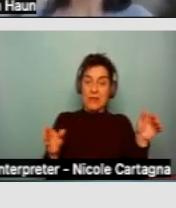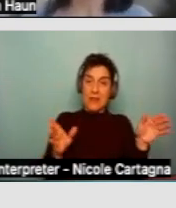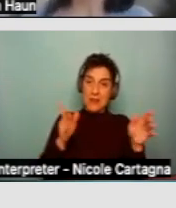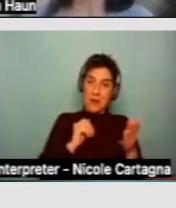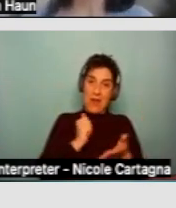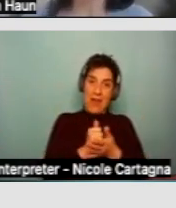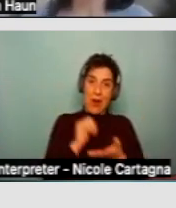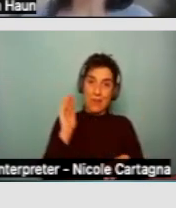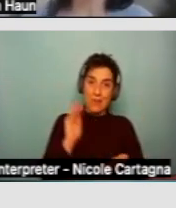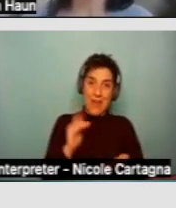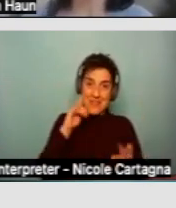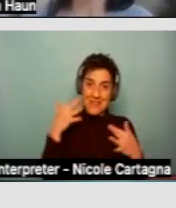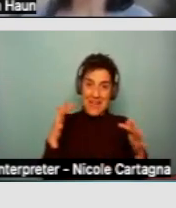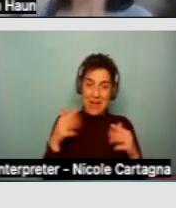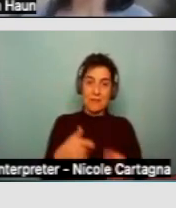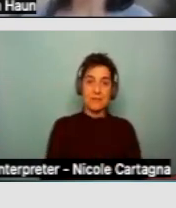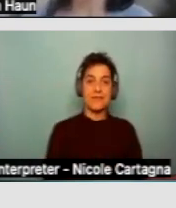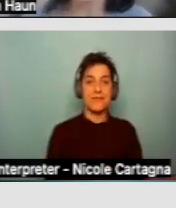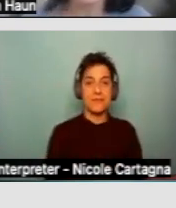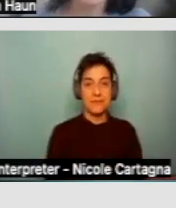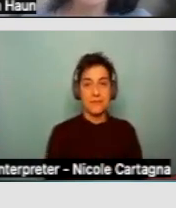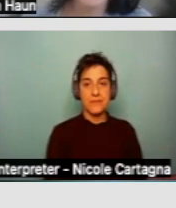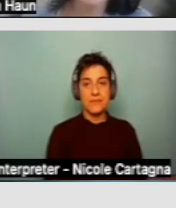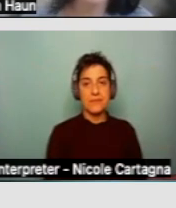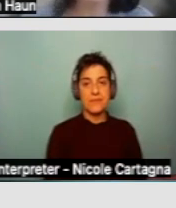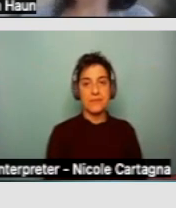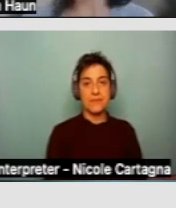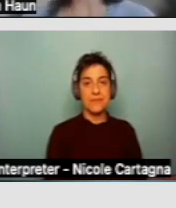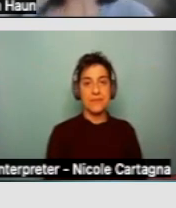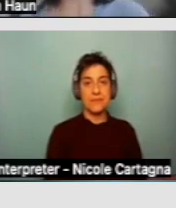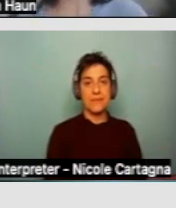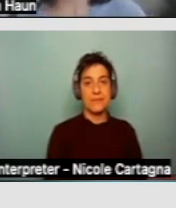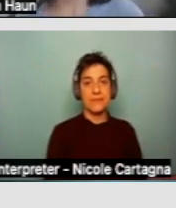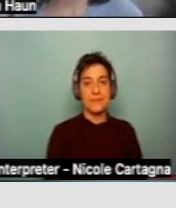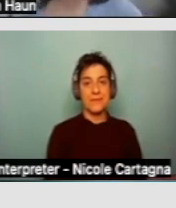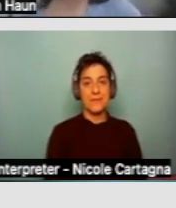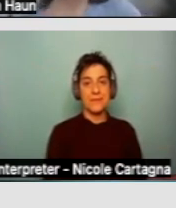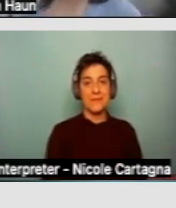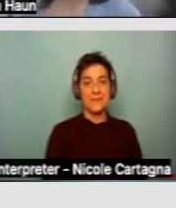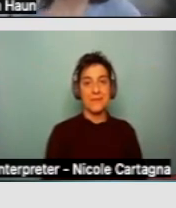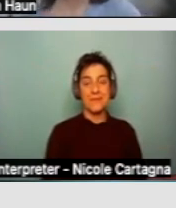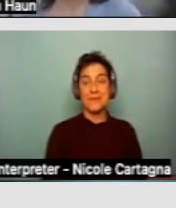So, just pointing out some of the maybe more creative supports that people with intellectual